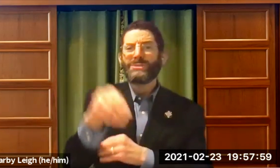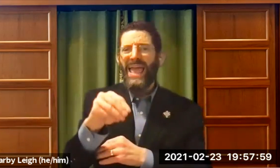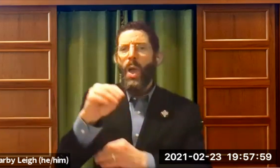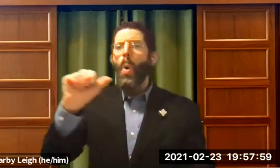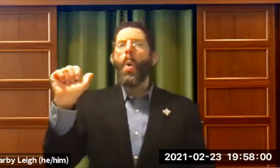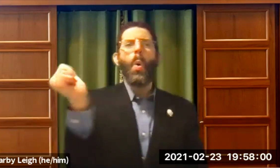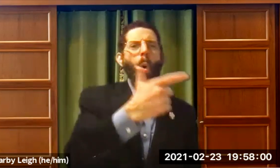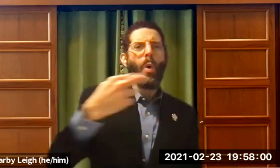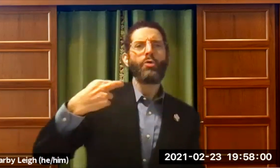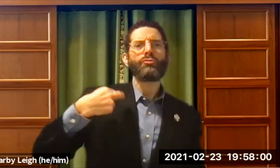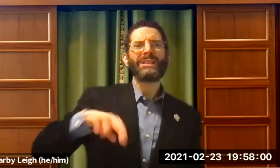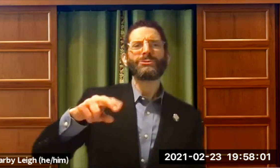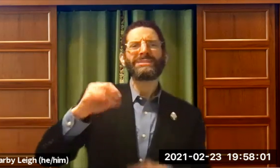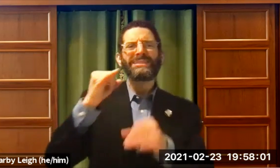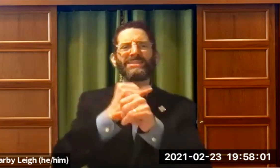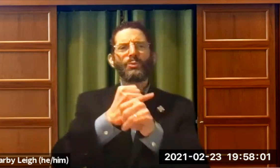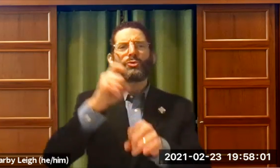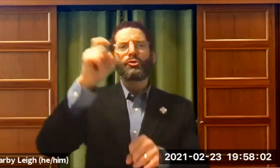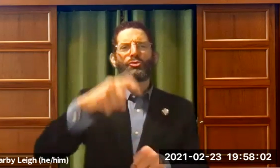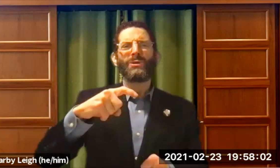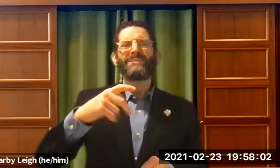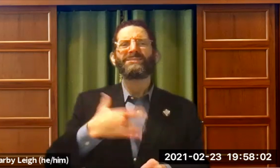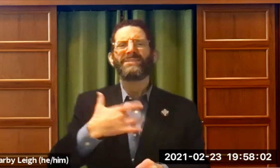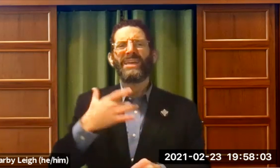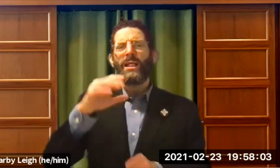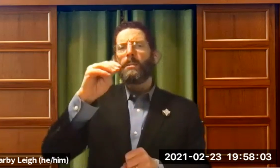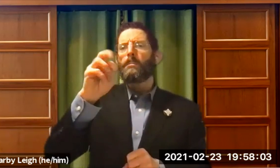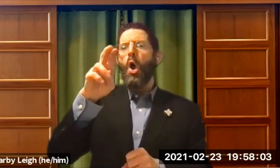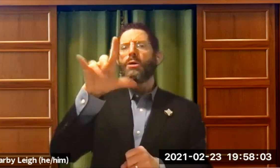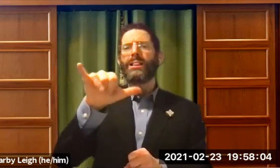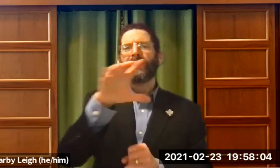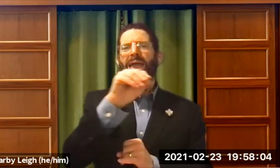1,000 percent that all religious institutions should feel